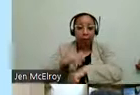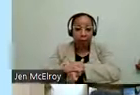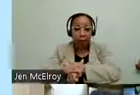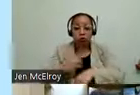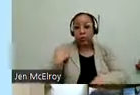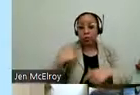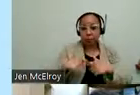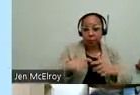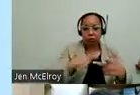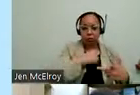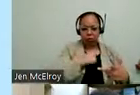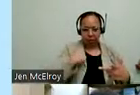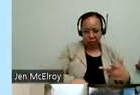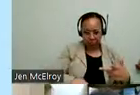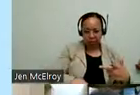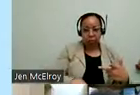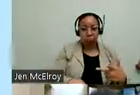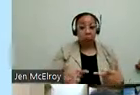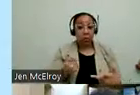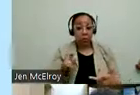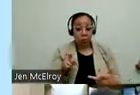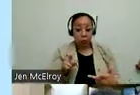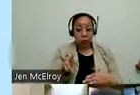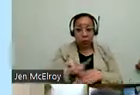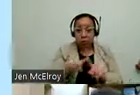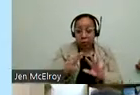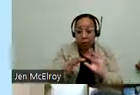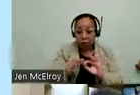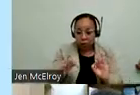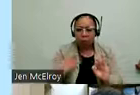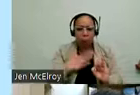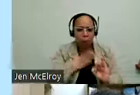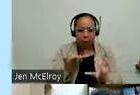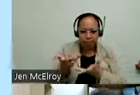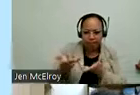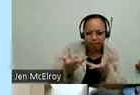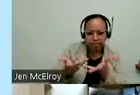you use another language. We're happy to work with you.